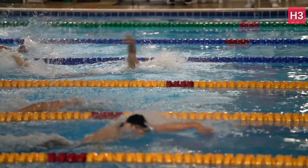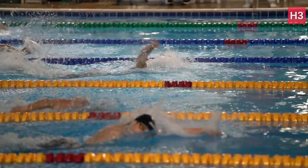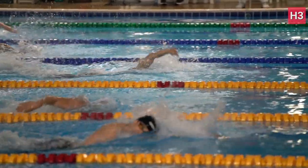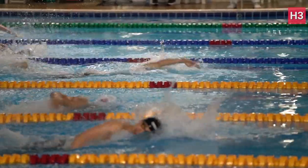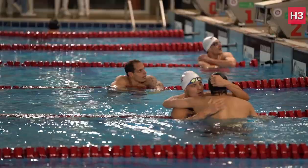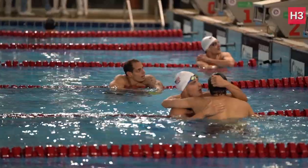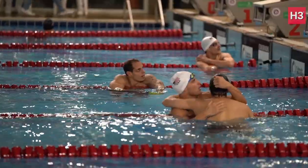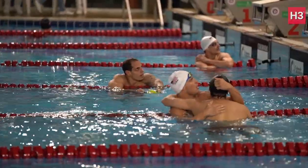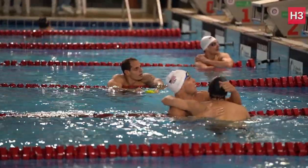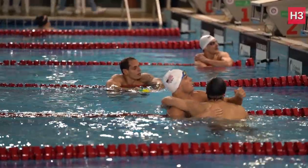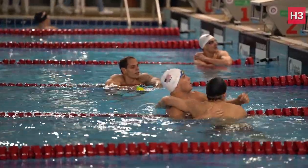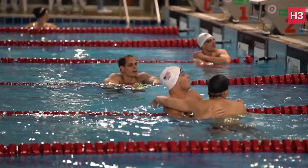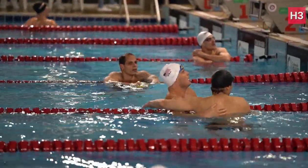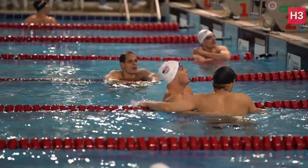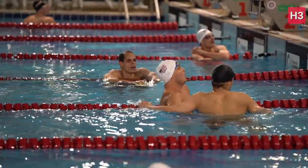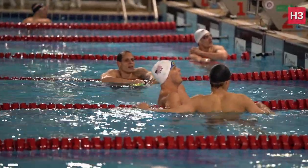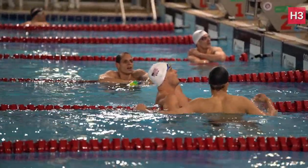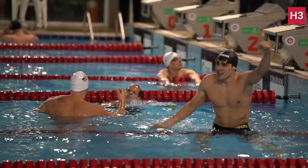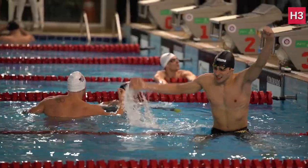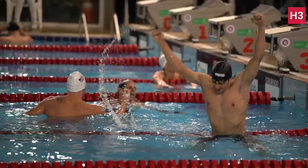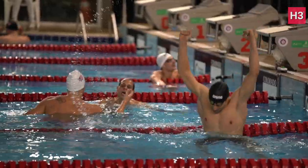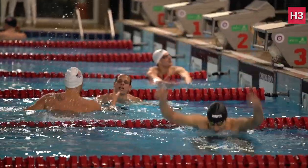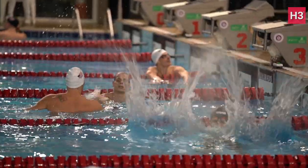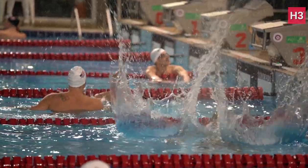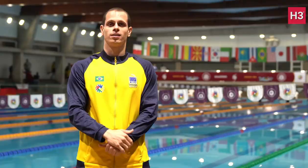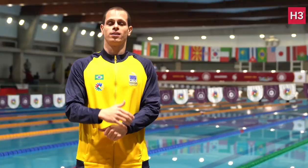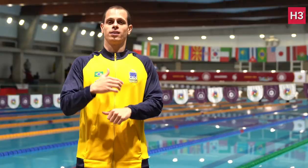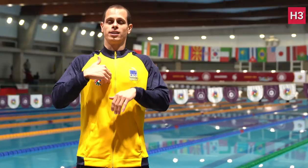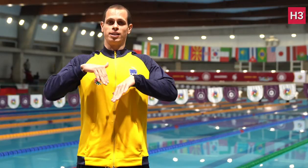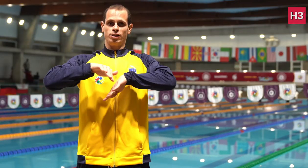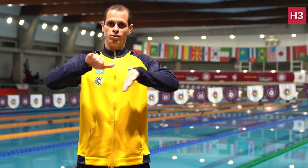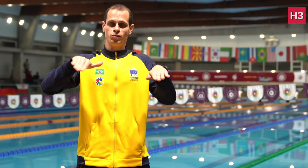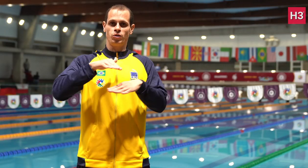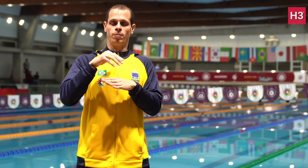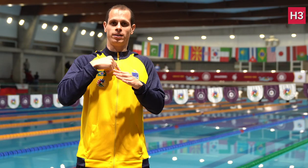before coming here to Caxia.